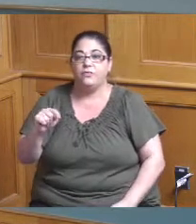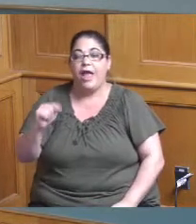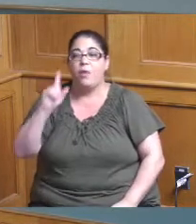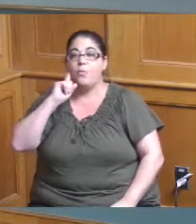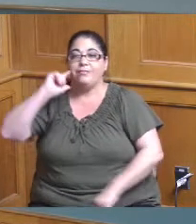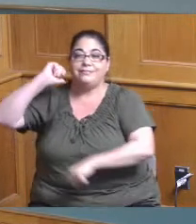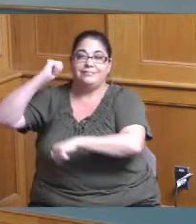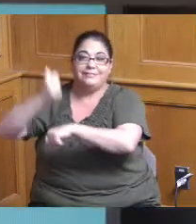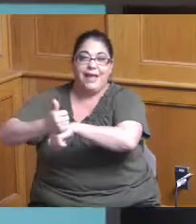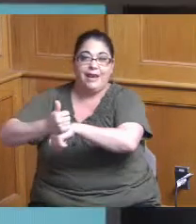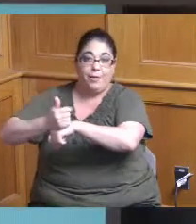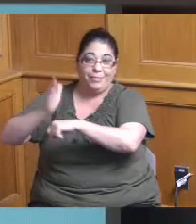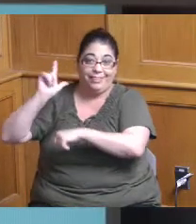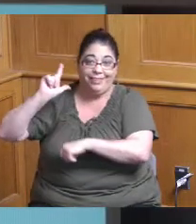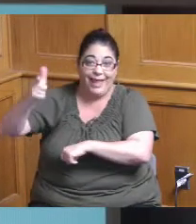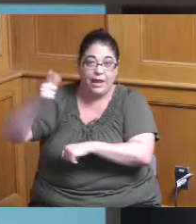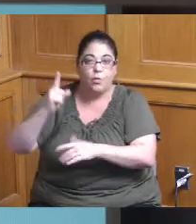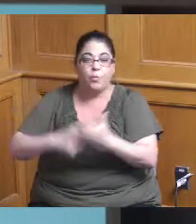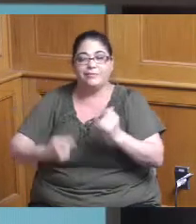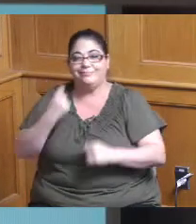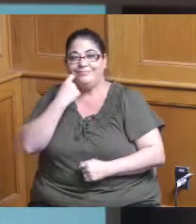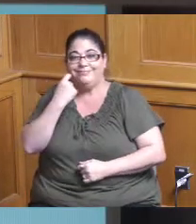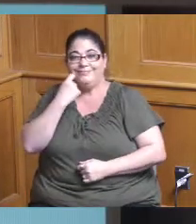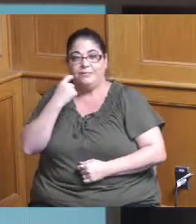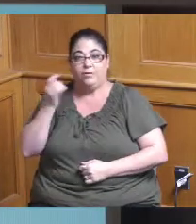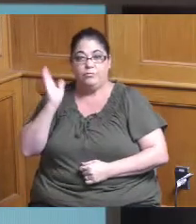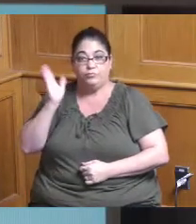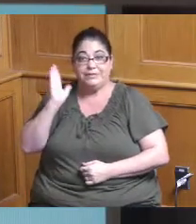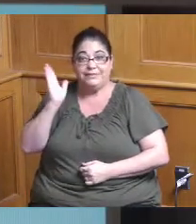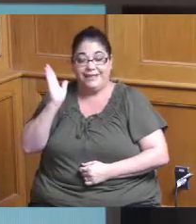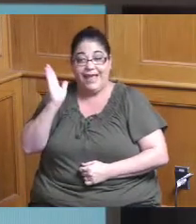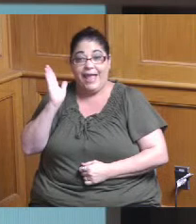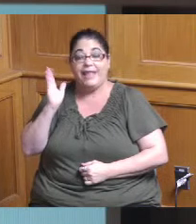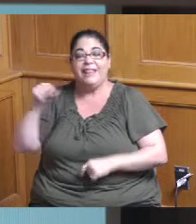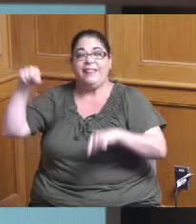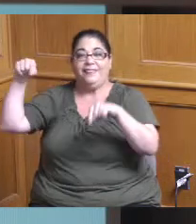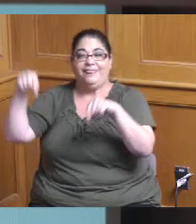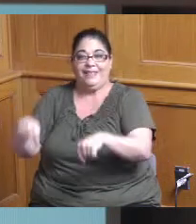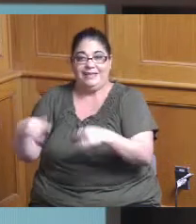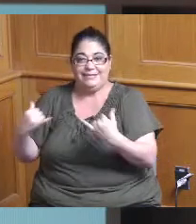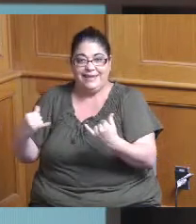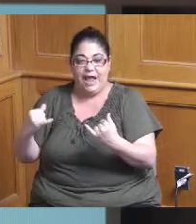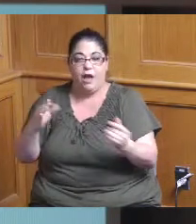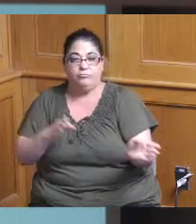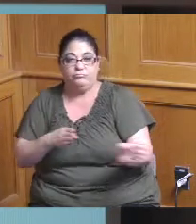that mark just presented to you so providing a planning component and that first step to get to